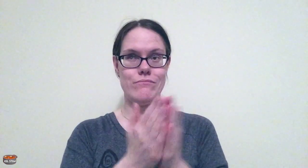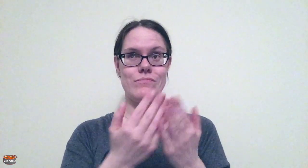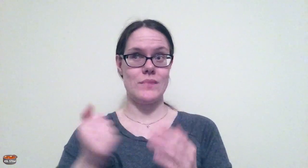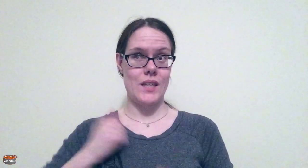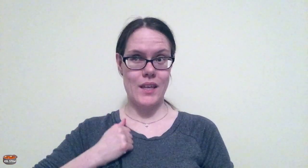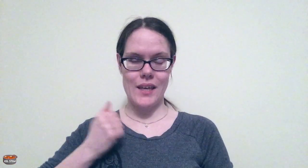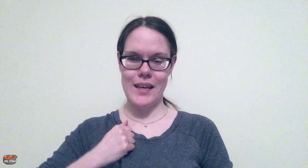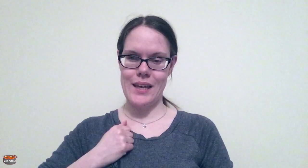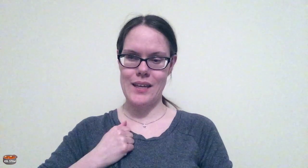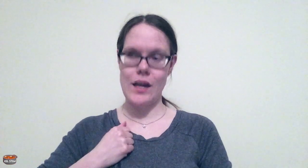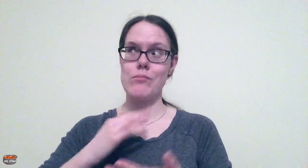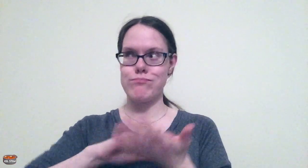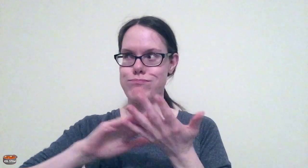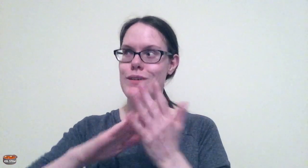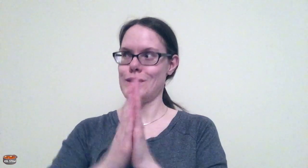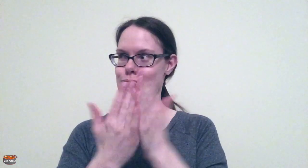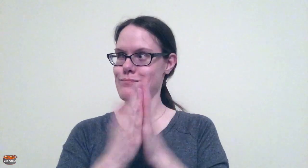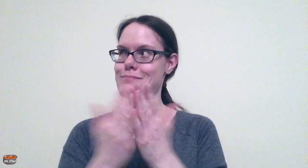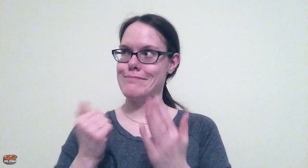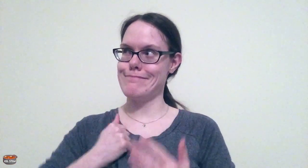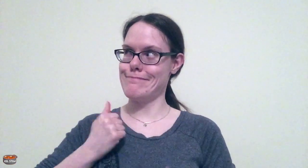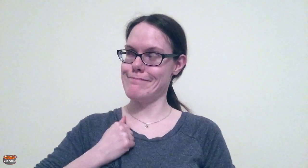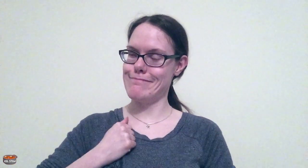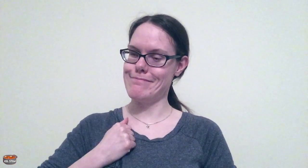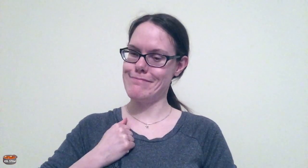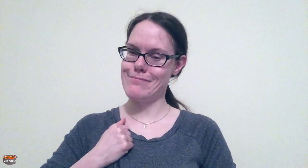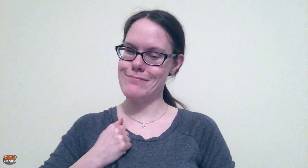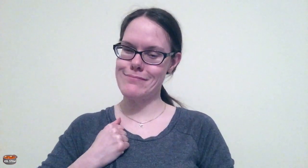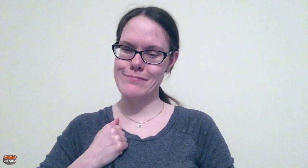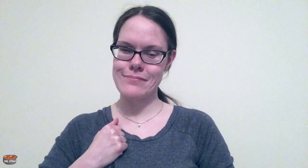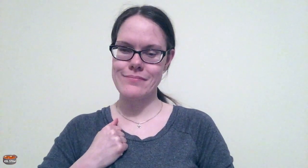Crane and his transcribing books into Braille, this is still one of the largest